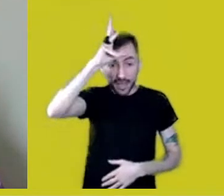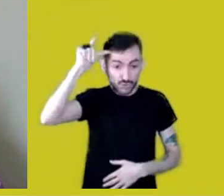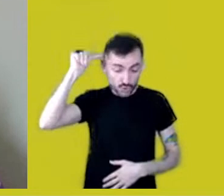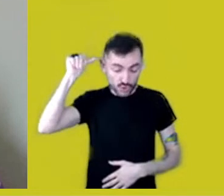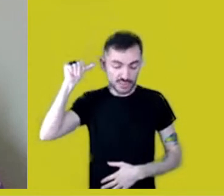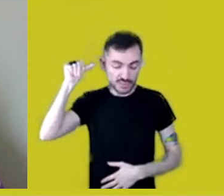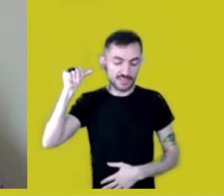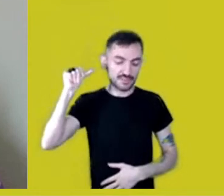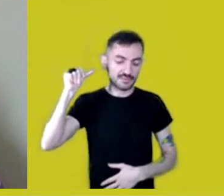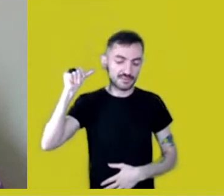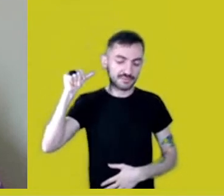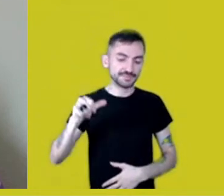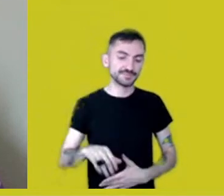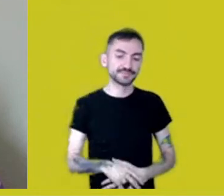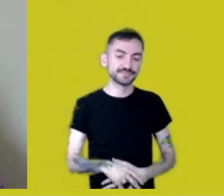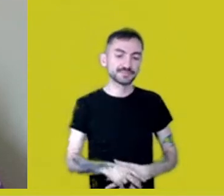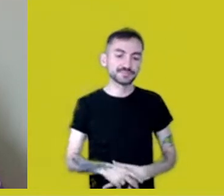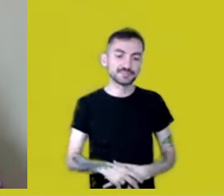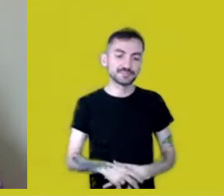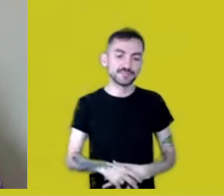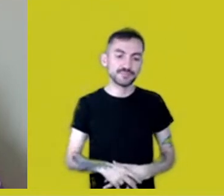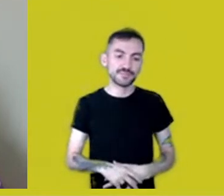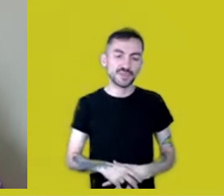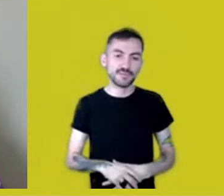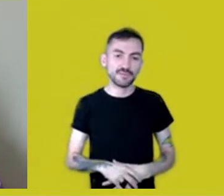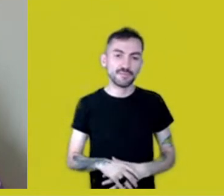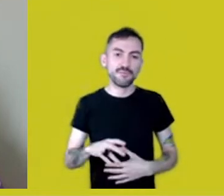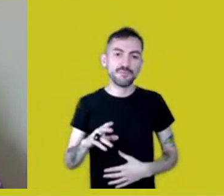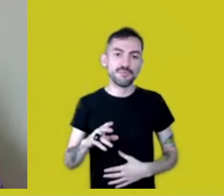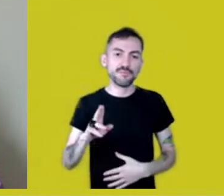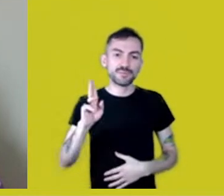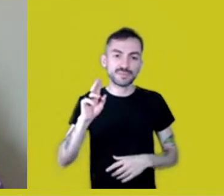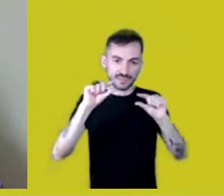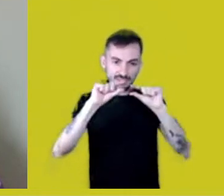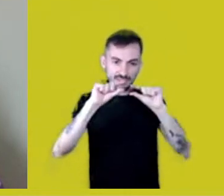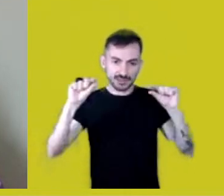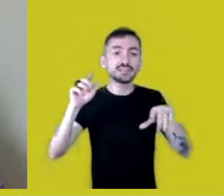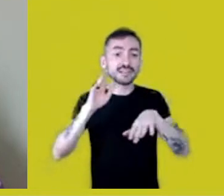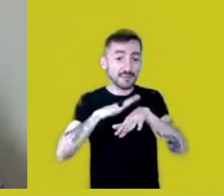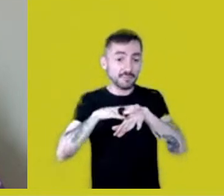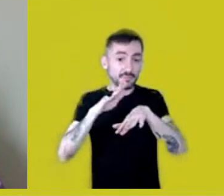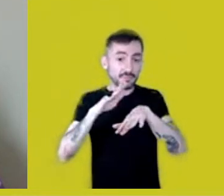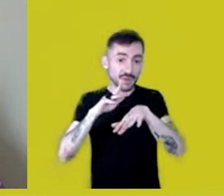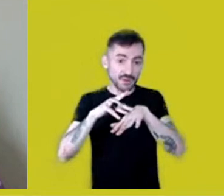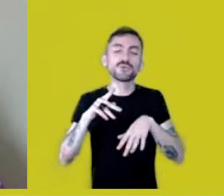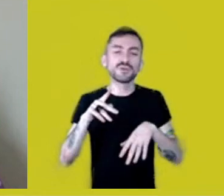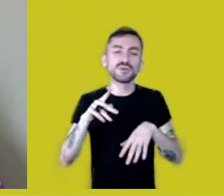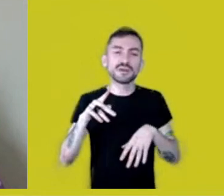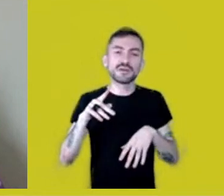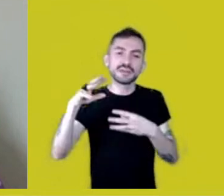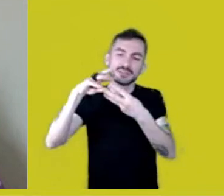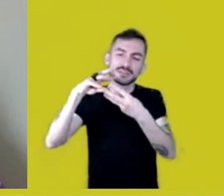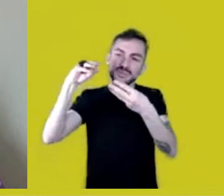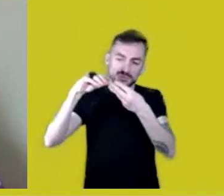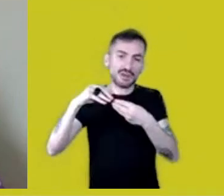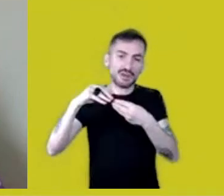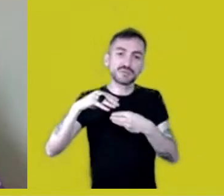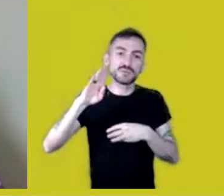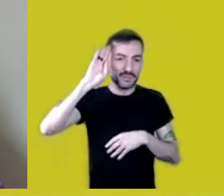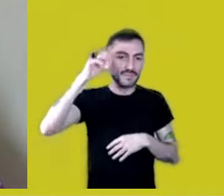Through Namantuiki, the Great Creator, came the word “thanks”: “nemeguere”.